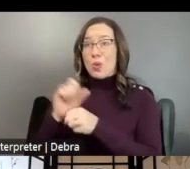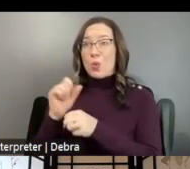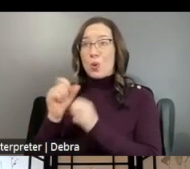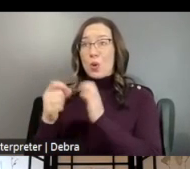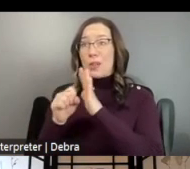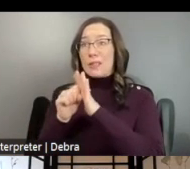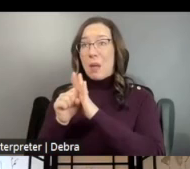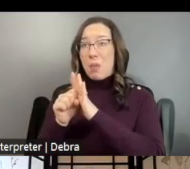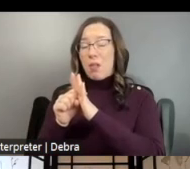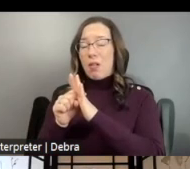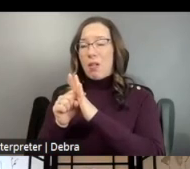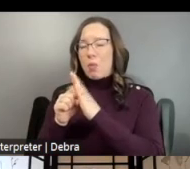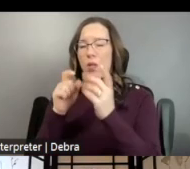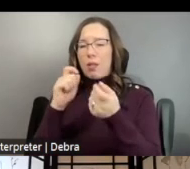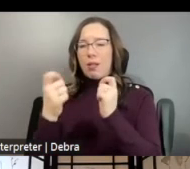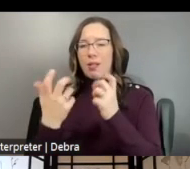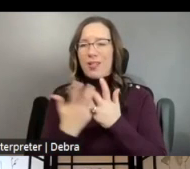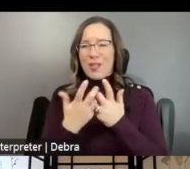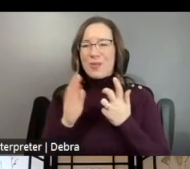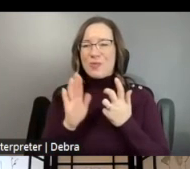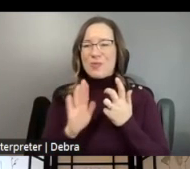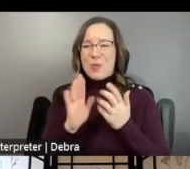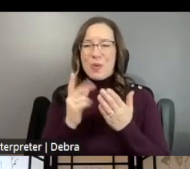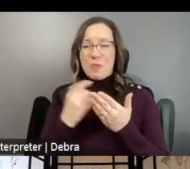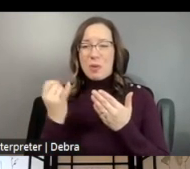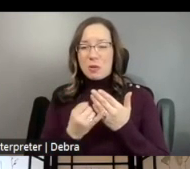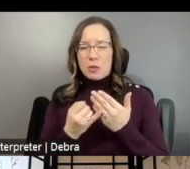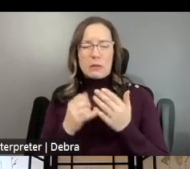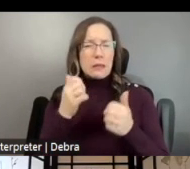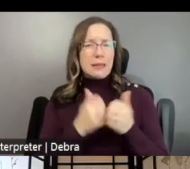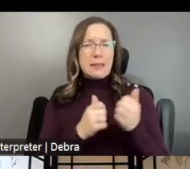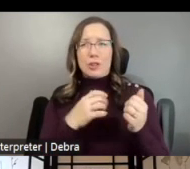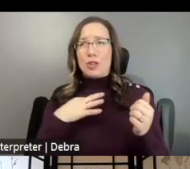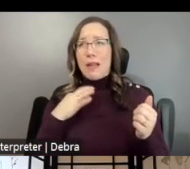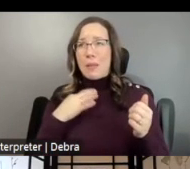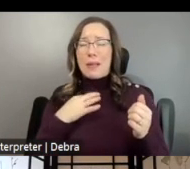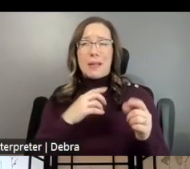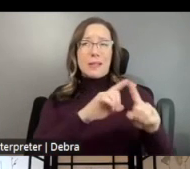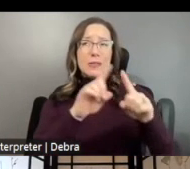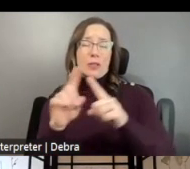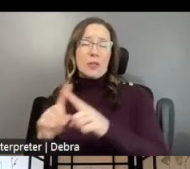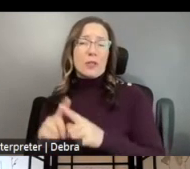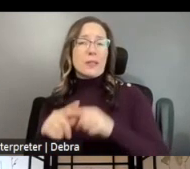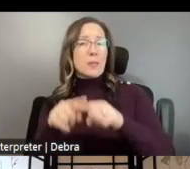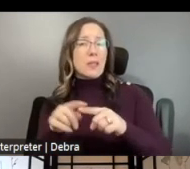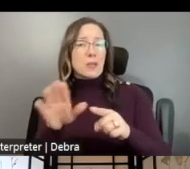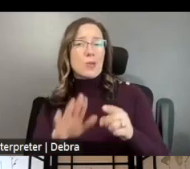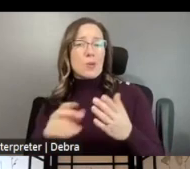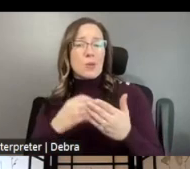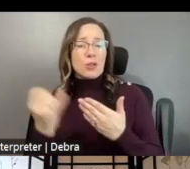TO YOUR SPECIFIC PROJECT AND WILL VARY FROM APPLICANT TO APPLICANT DEPENDING ON YOUR PROJECT.